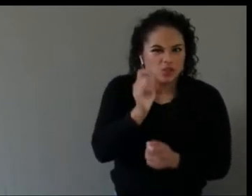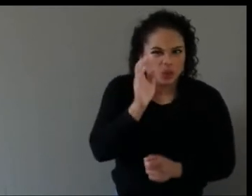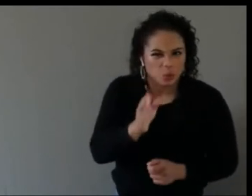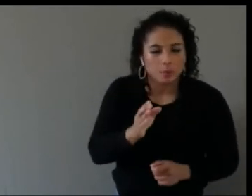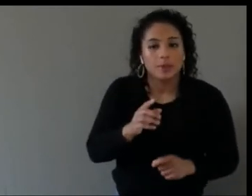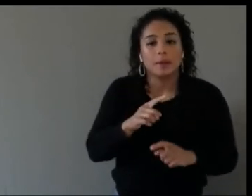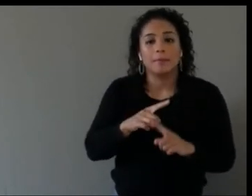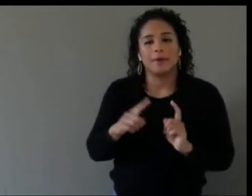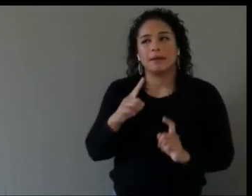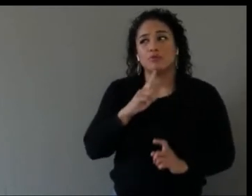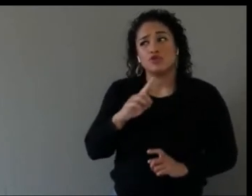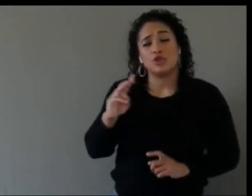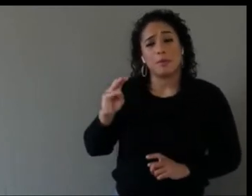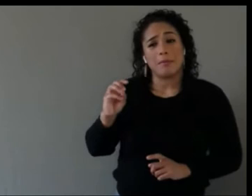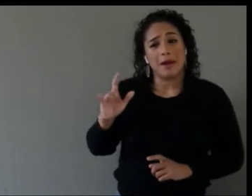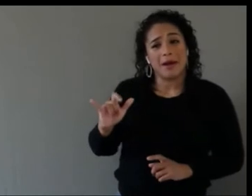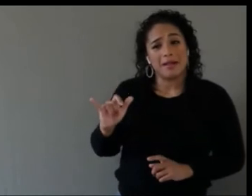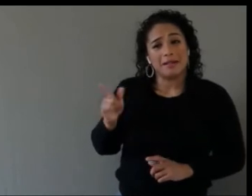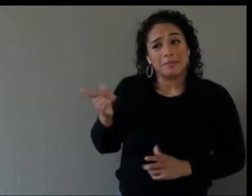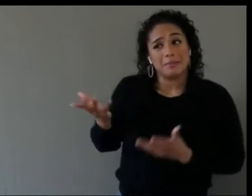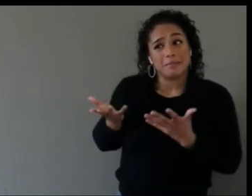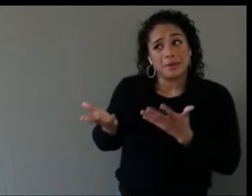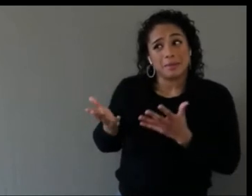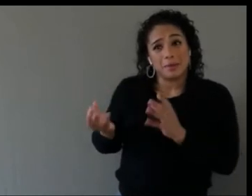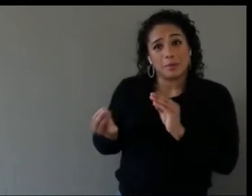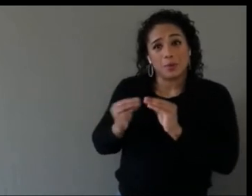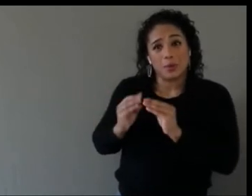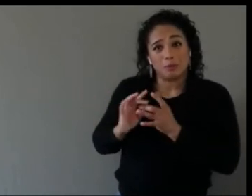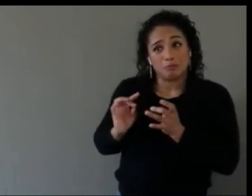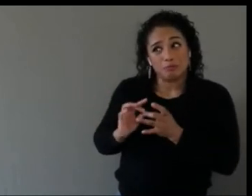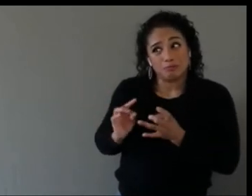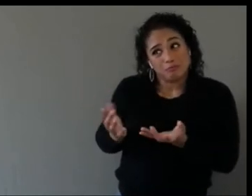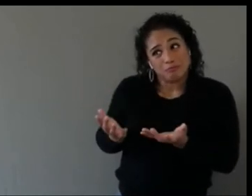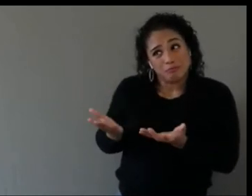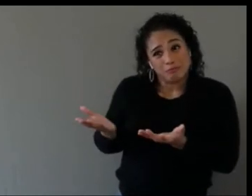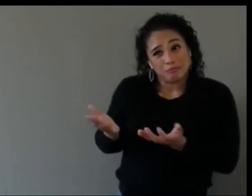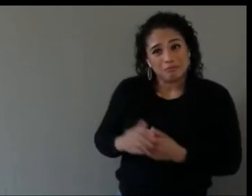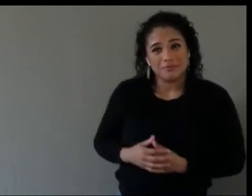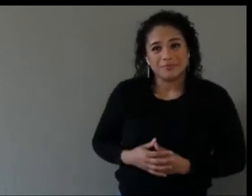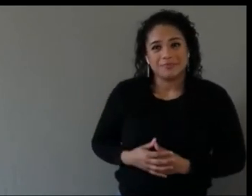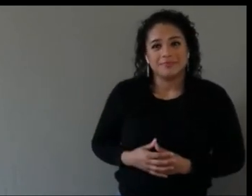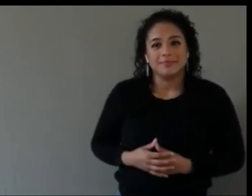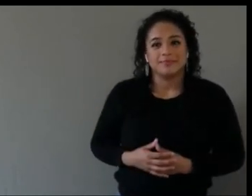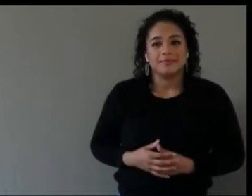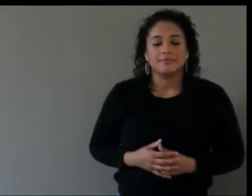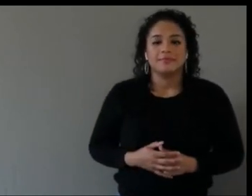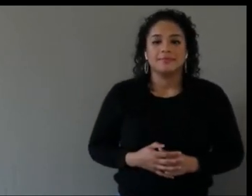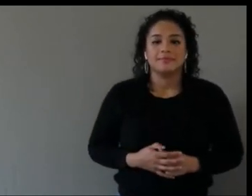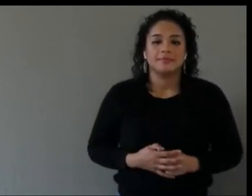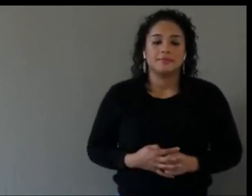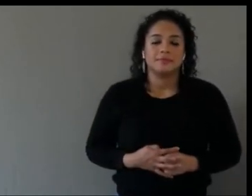me.